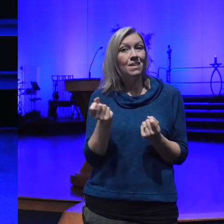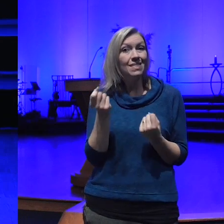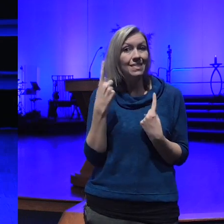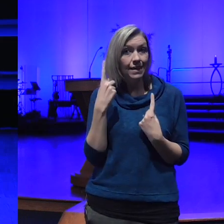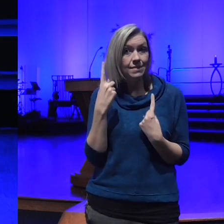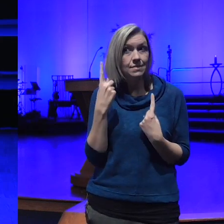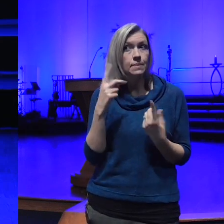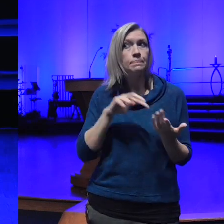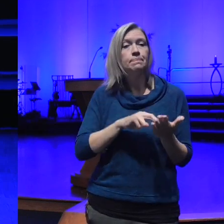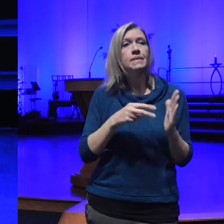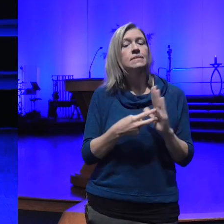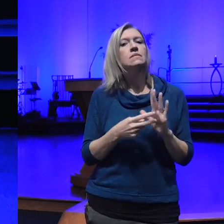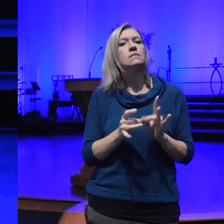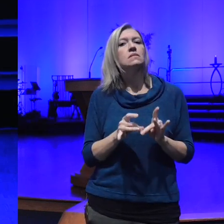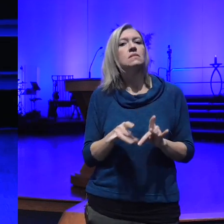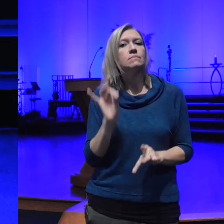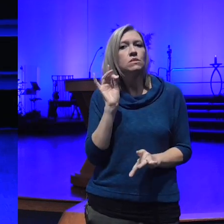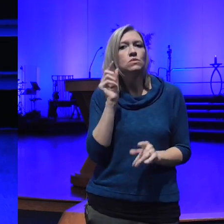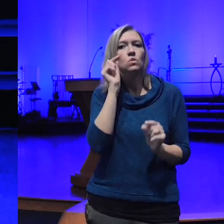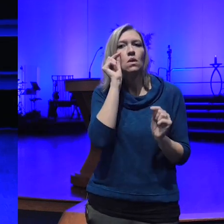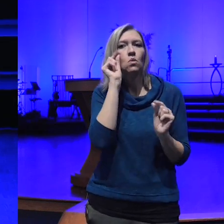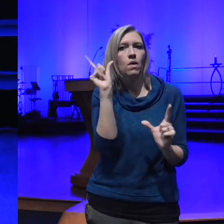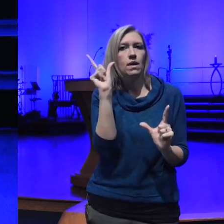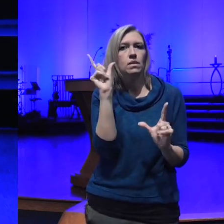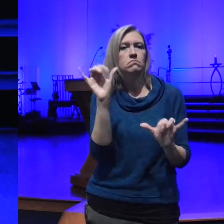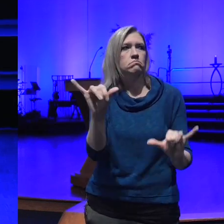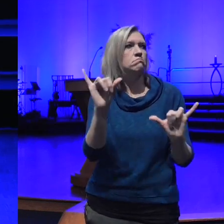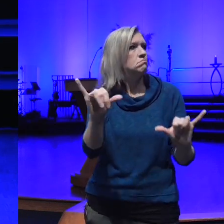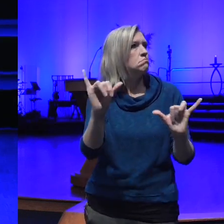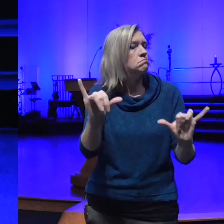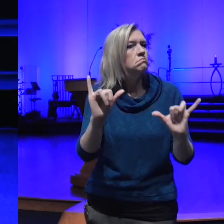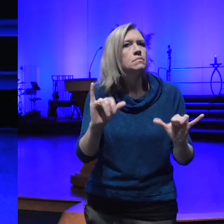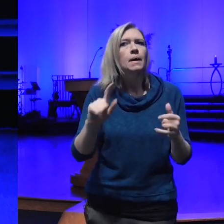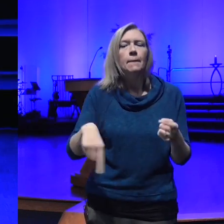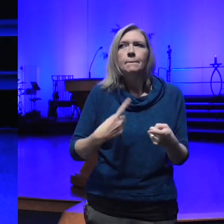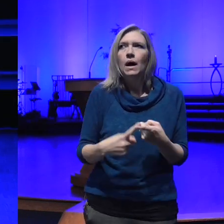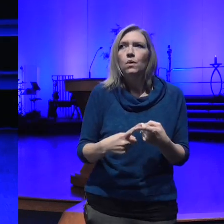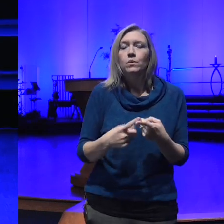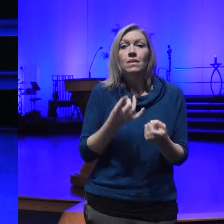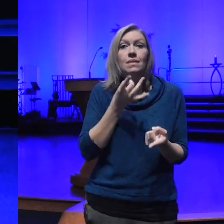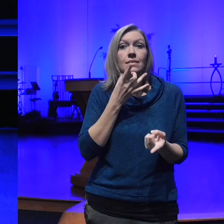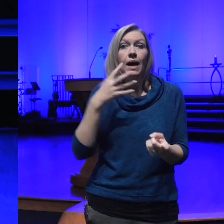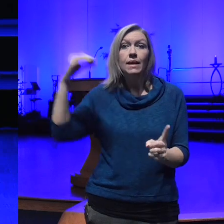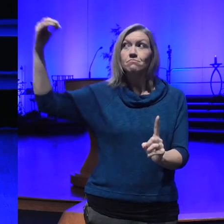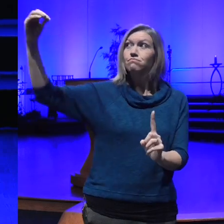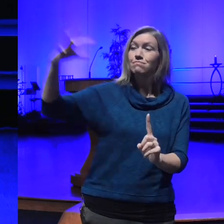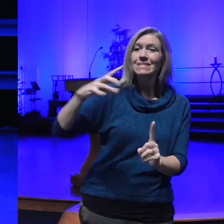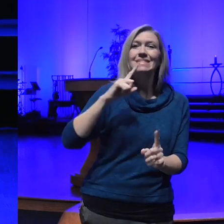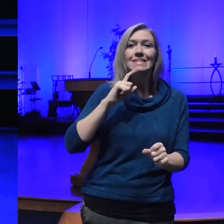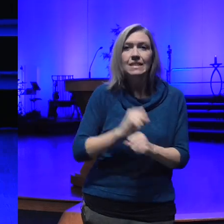Spiritual Awakening it's about bringing light literally the word light in the middle of that